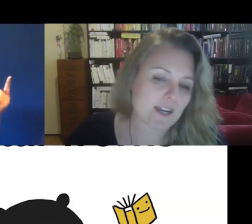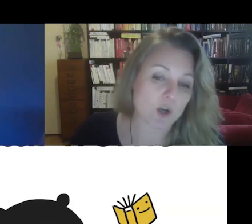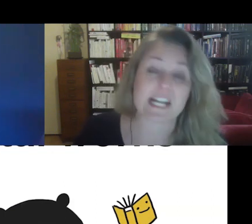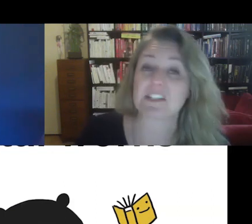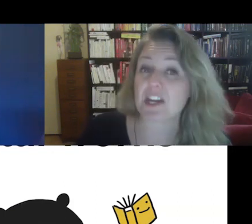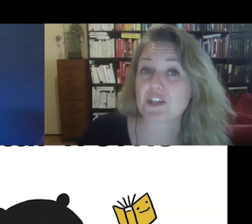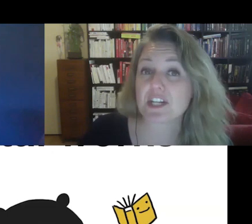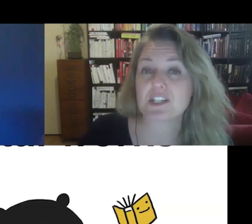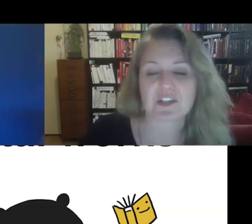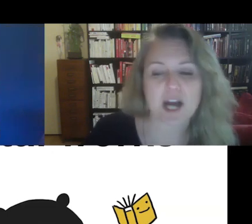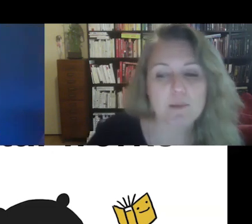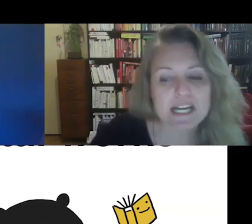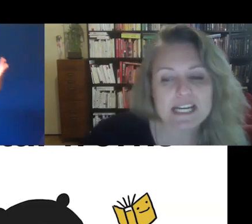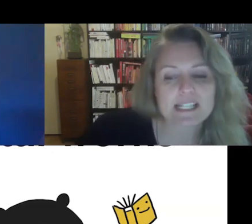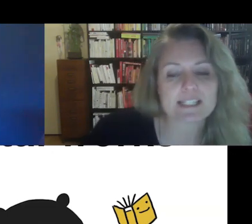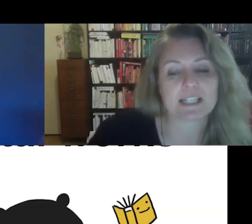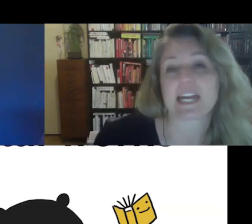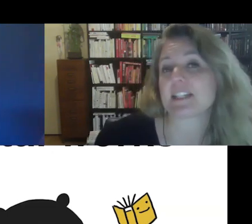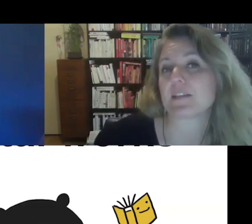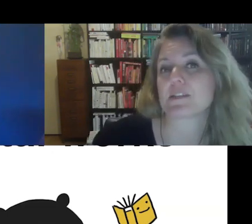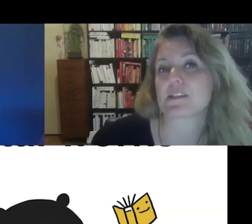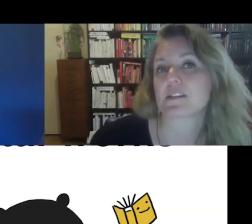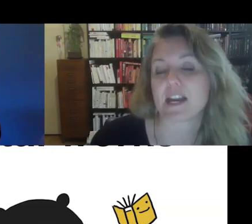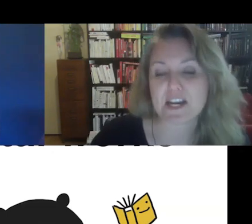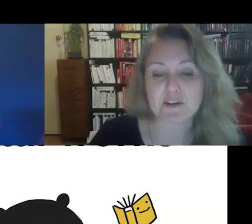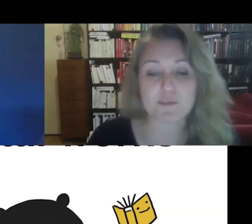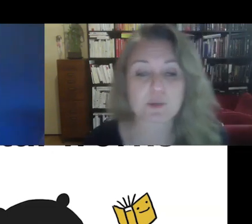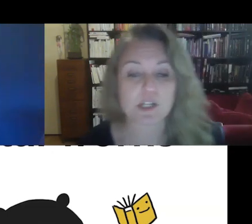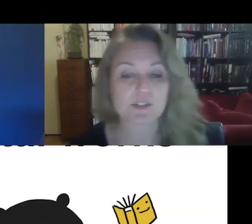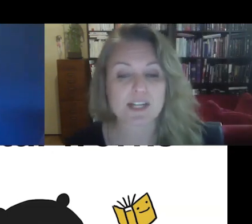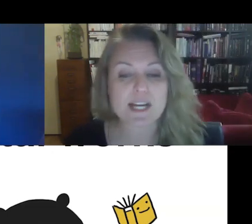organisations and companies, collectives and individuals, are